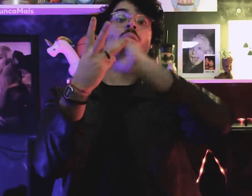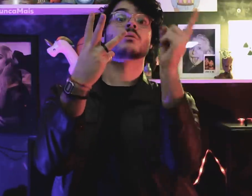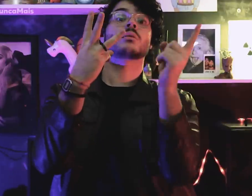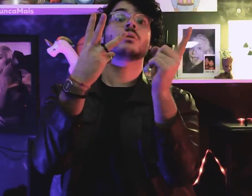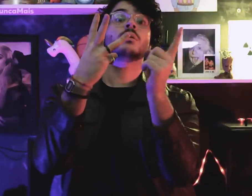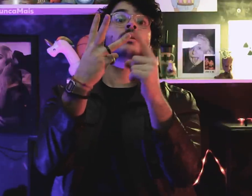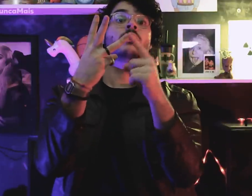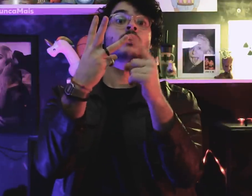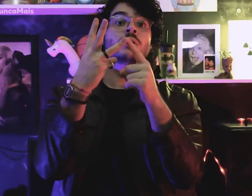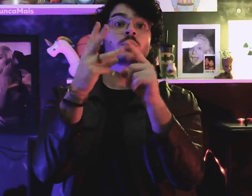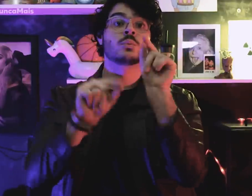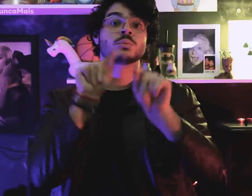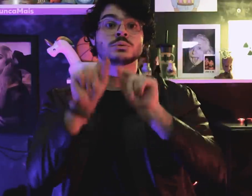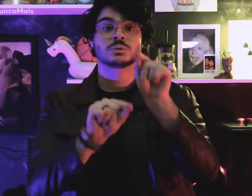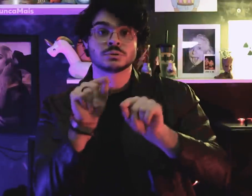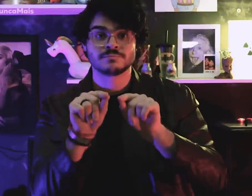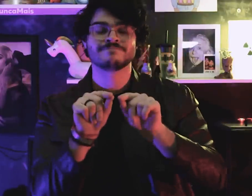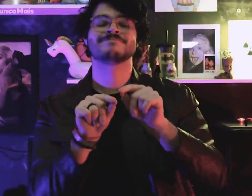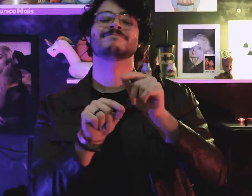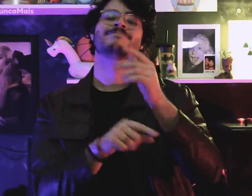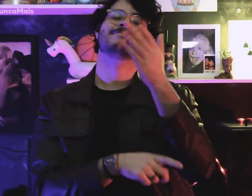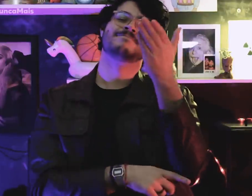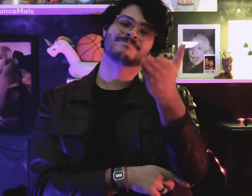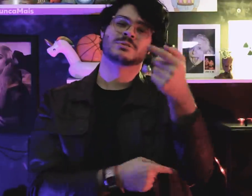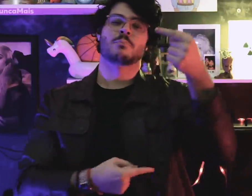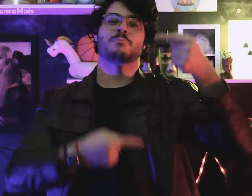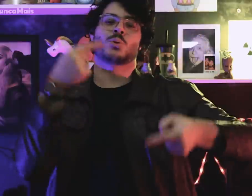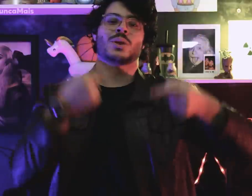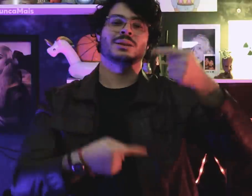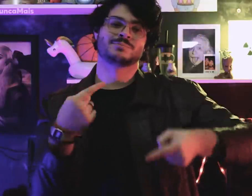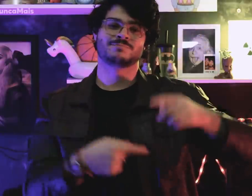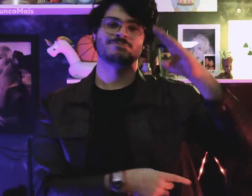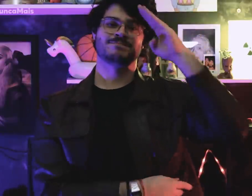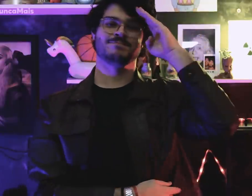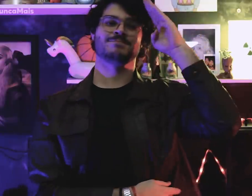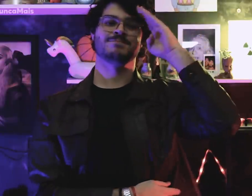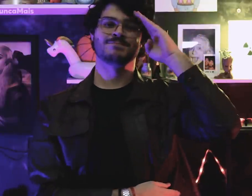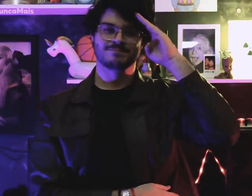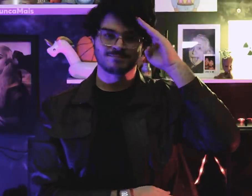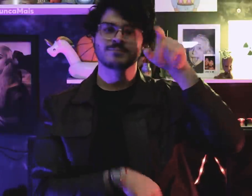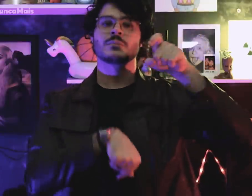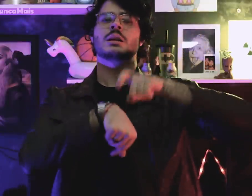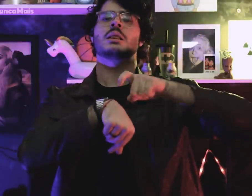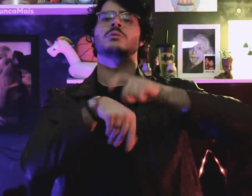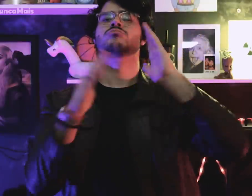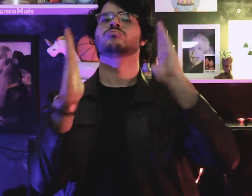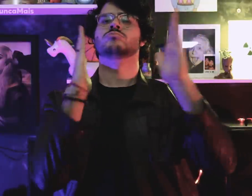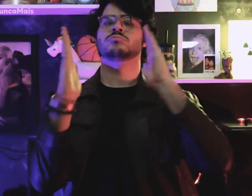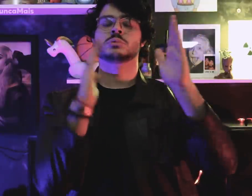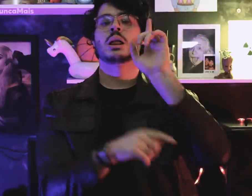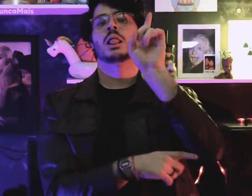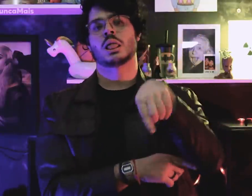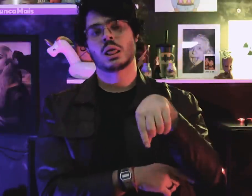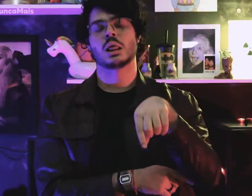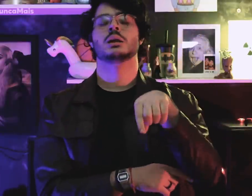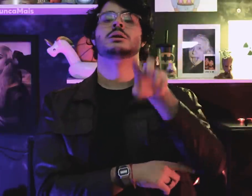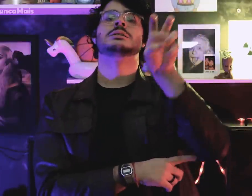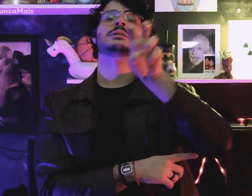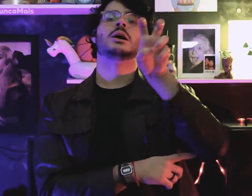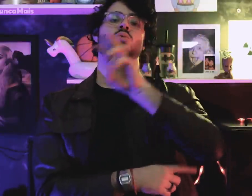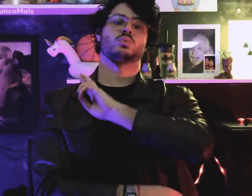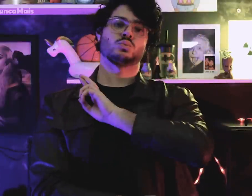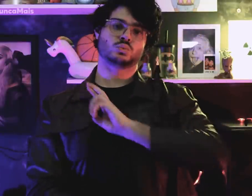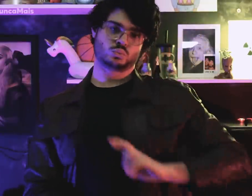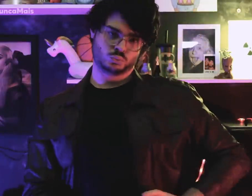The third dictatorship in history, was the Fifth Republic, military dictatorship,